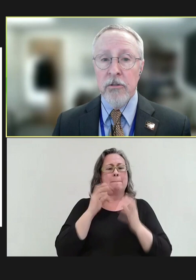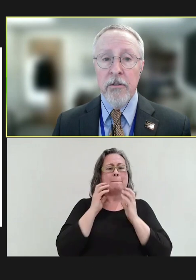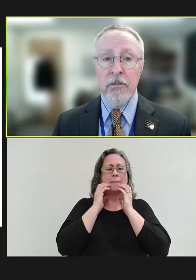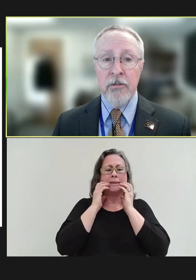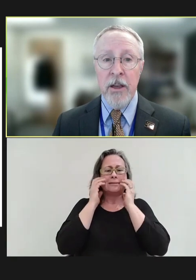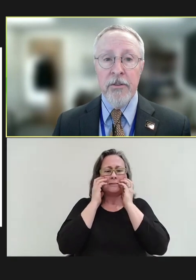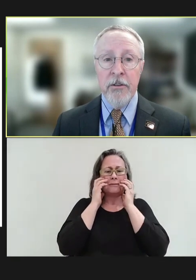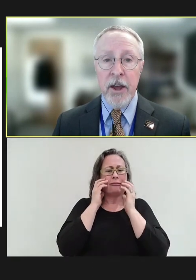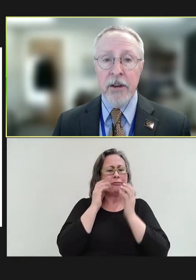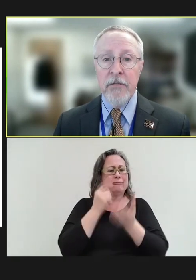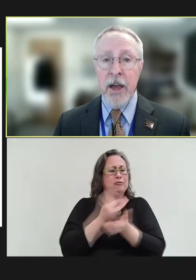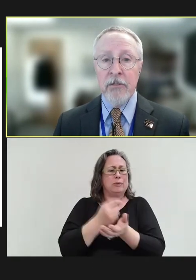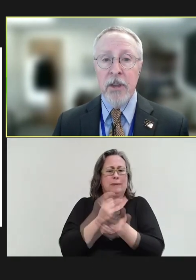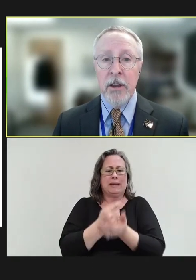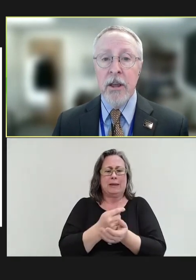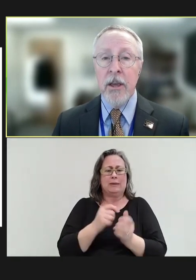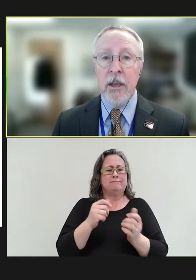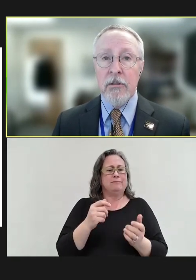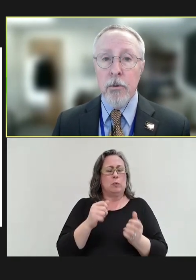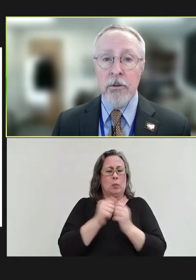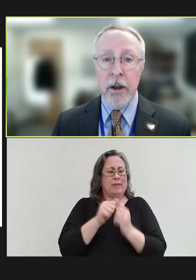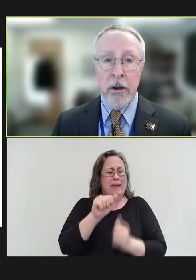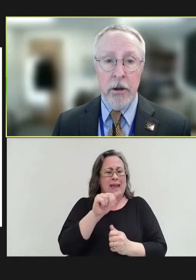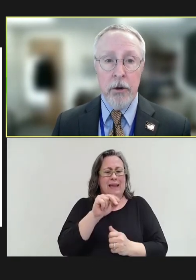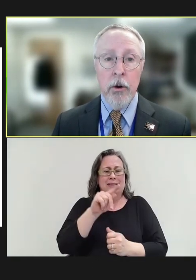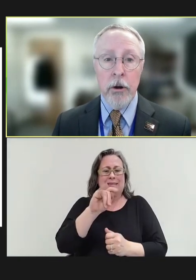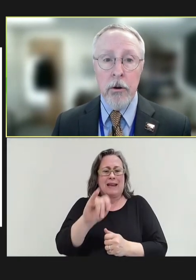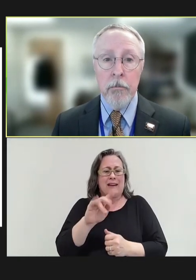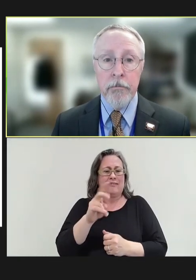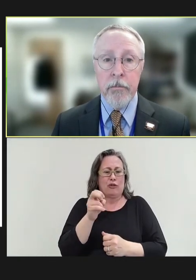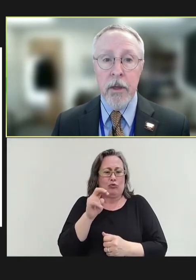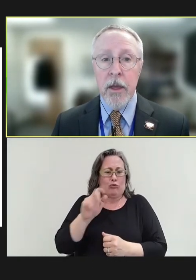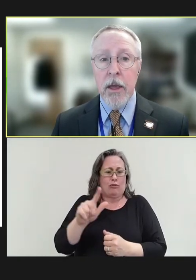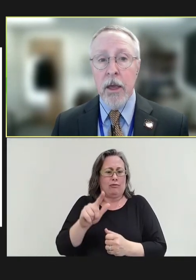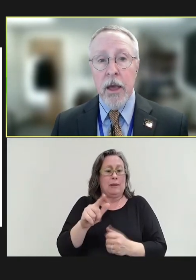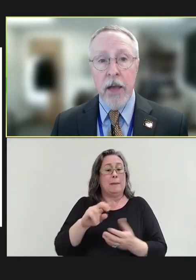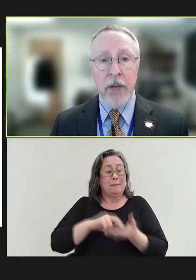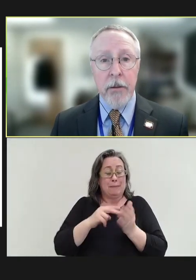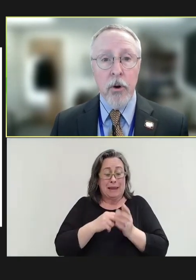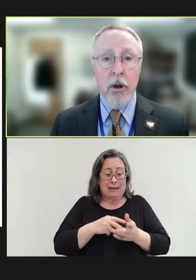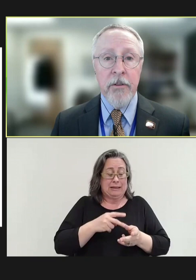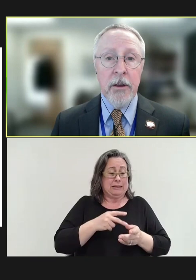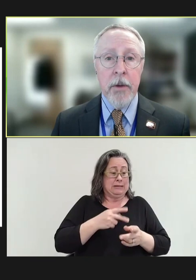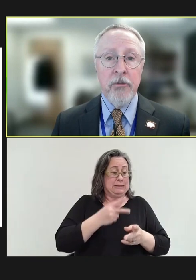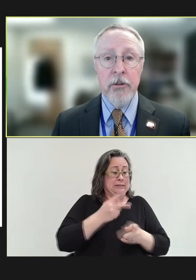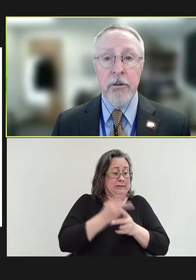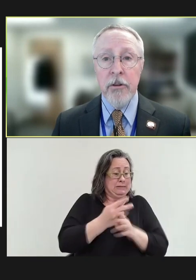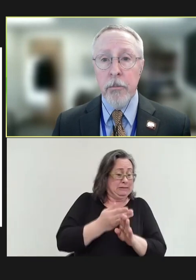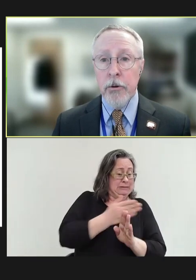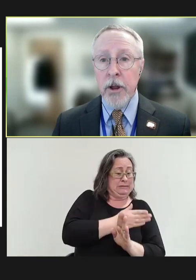of a safe and effective vaccine is particularly critical. As Admiral Levine mentioned, to protect